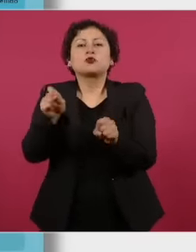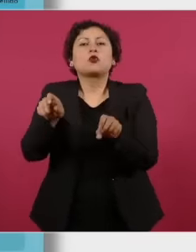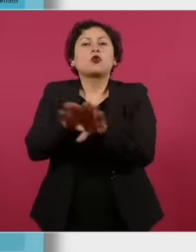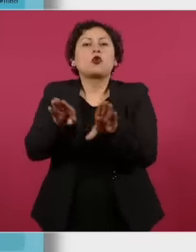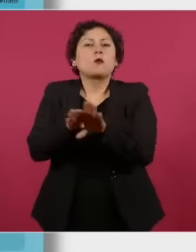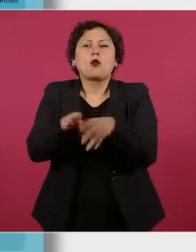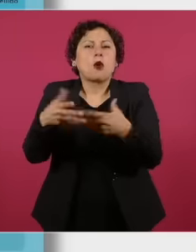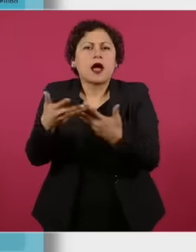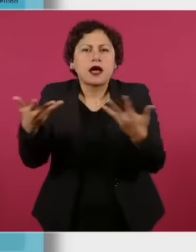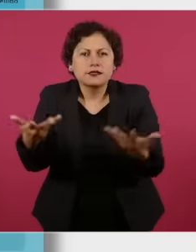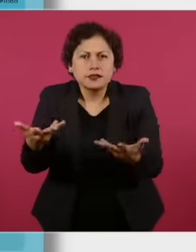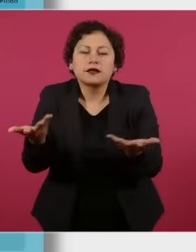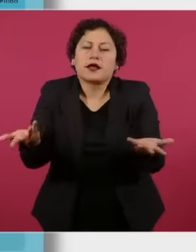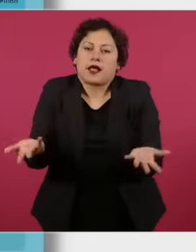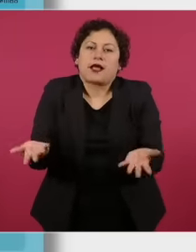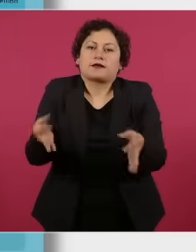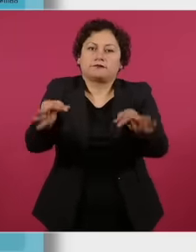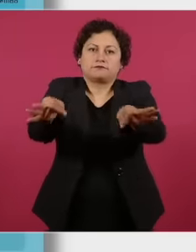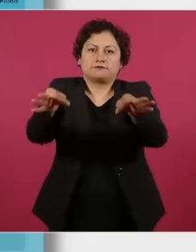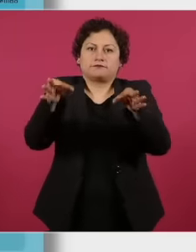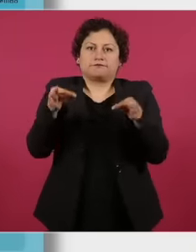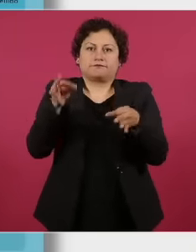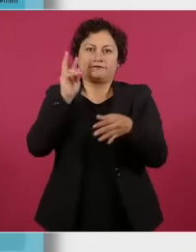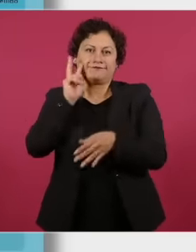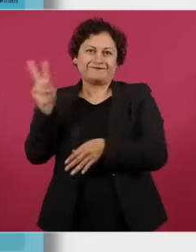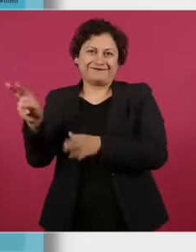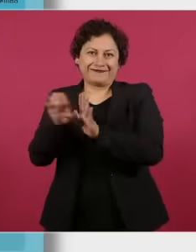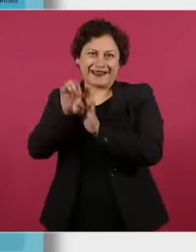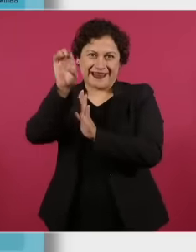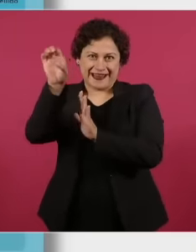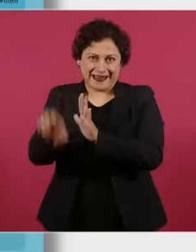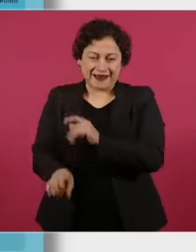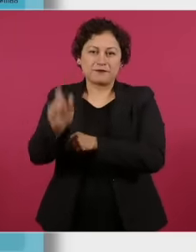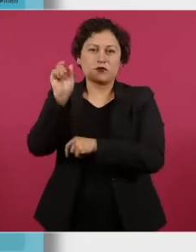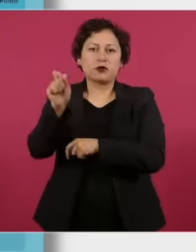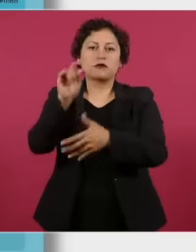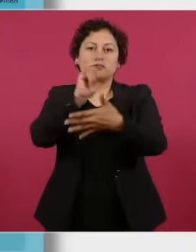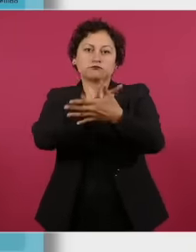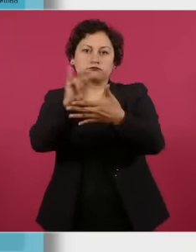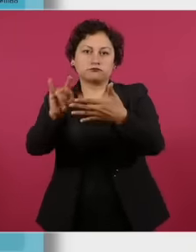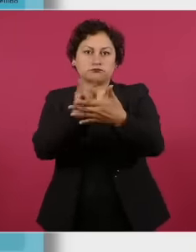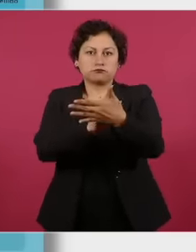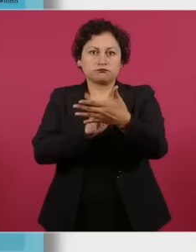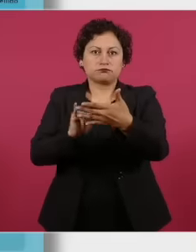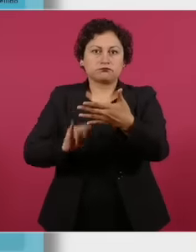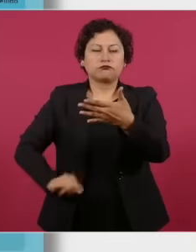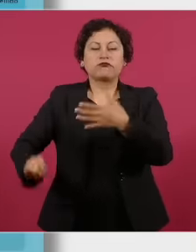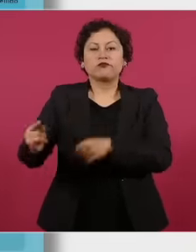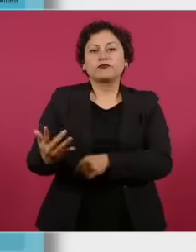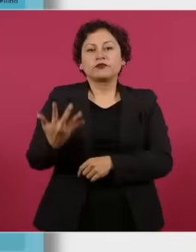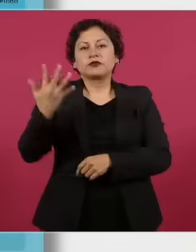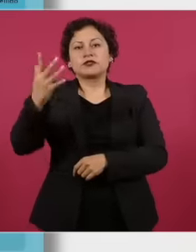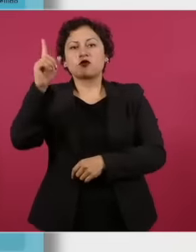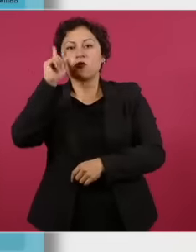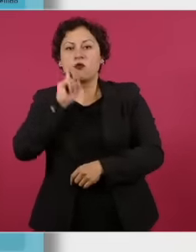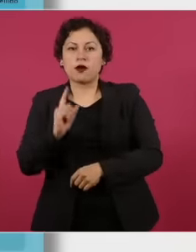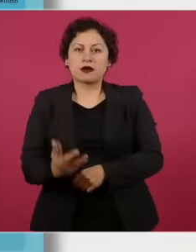to receive a ballot. This is an example and We are going to vote for five women and five men in the